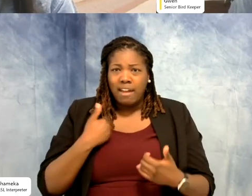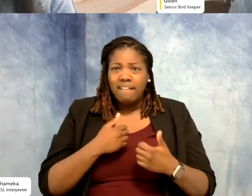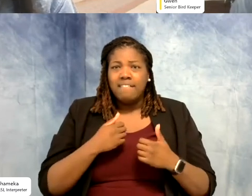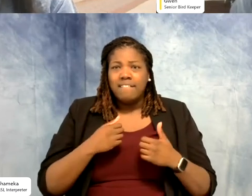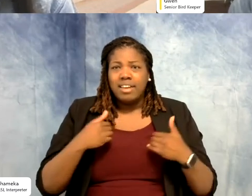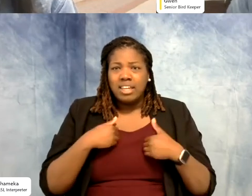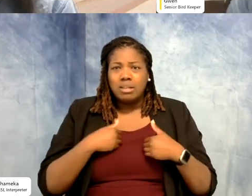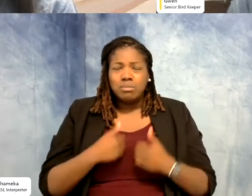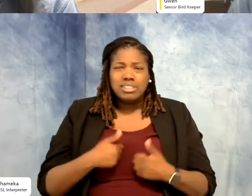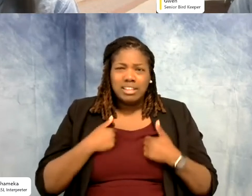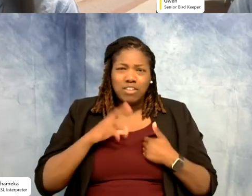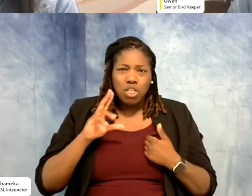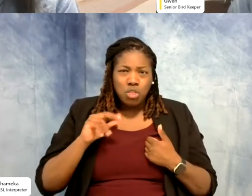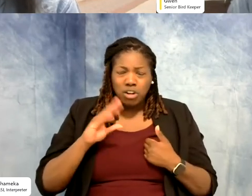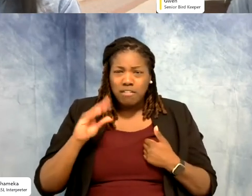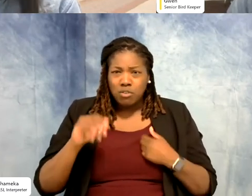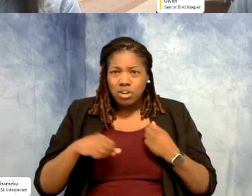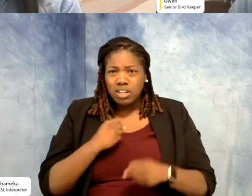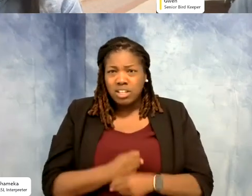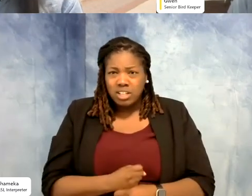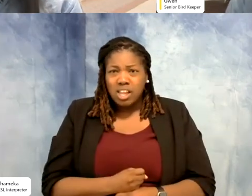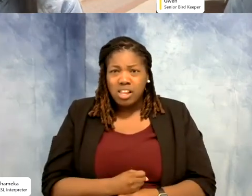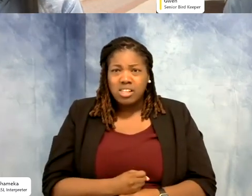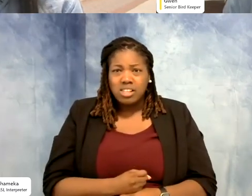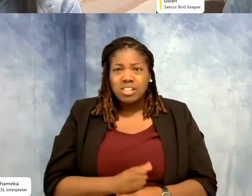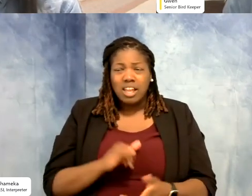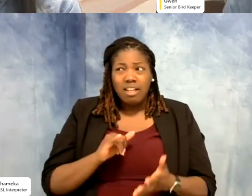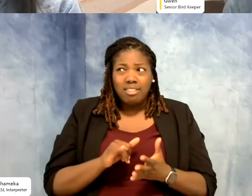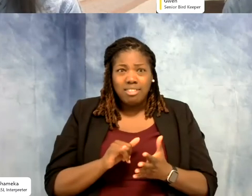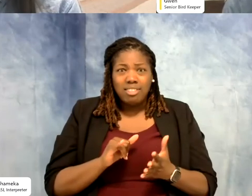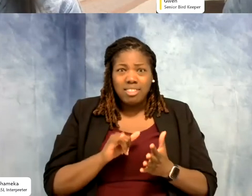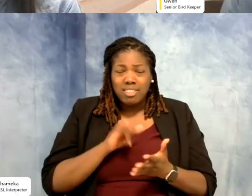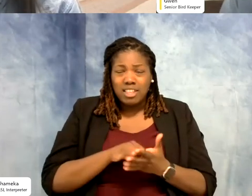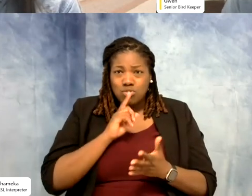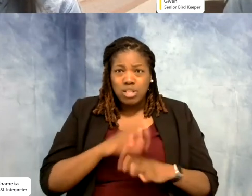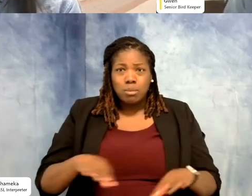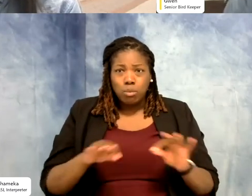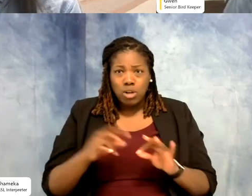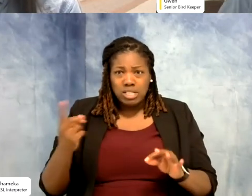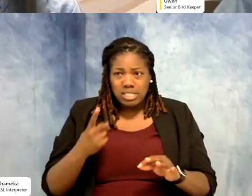30, 40 years. I mean that says a lot. That means somebody's doing their job. All these